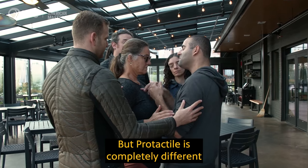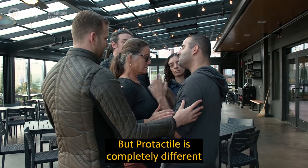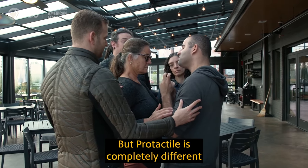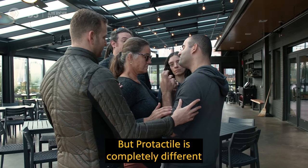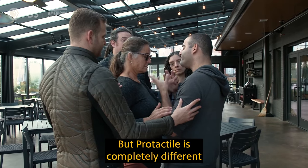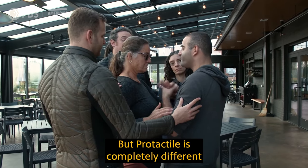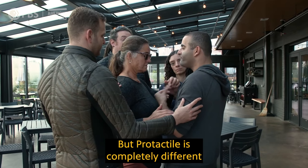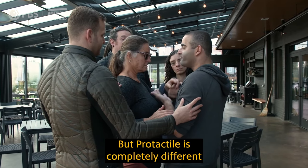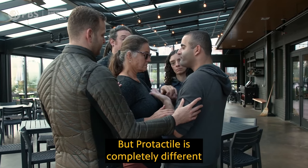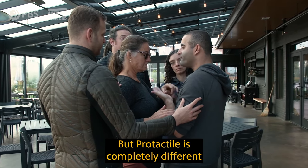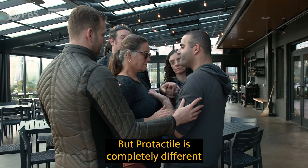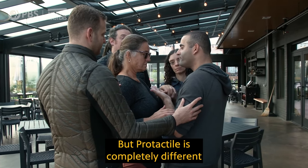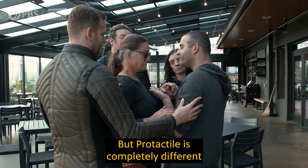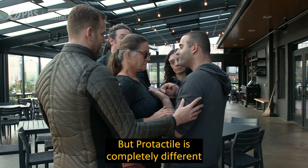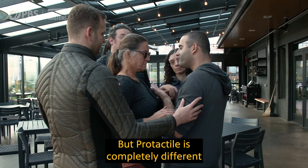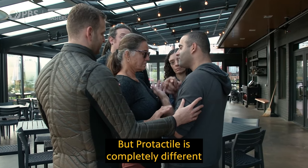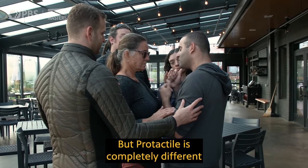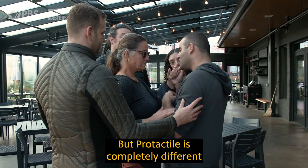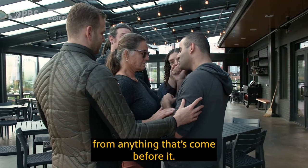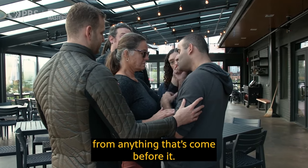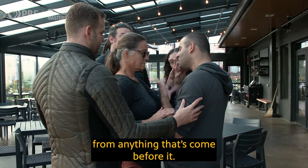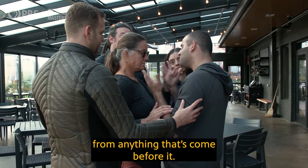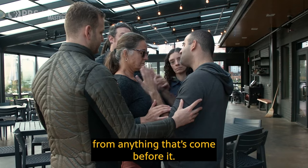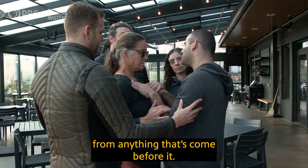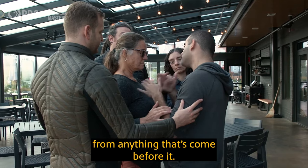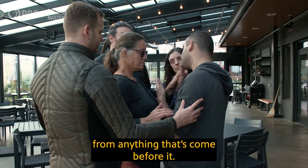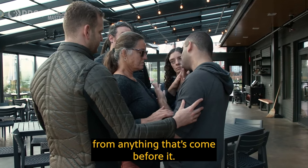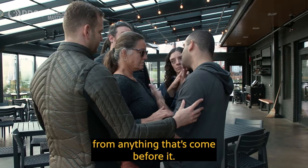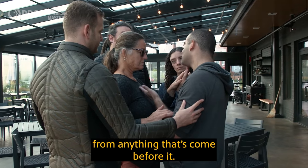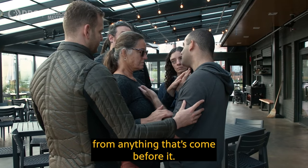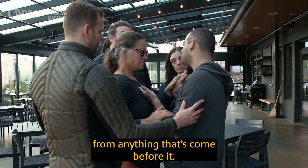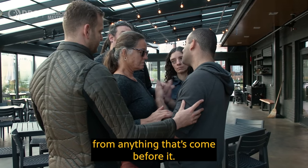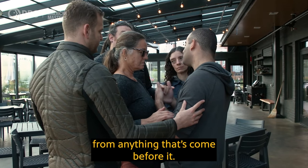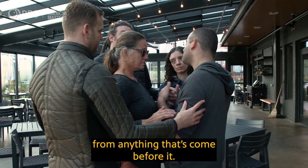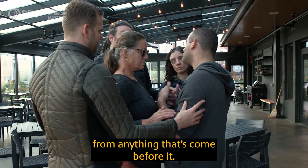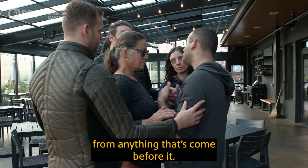But Protactile is completely different from anything that’s come before it.